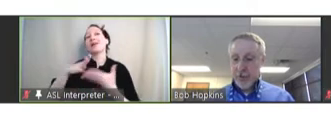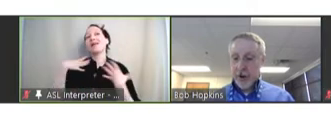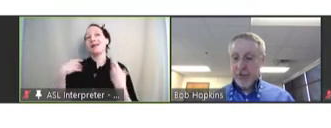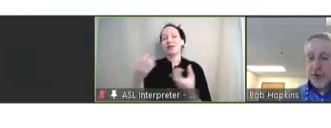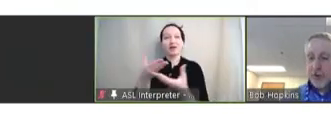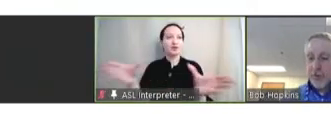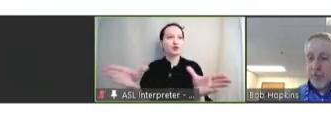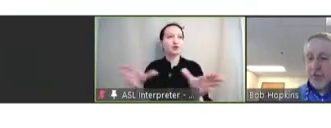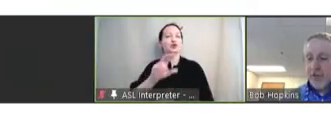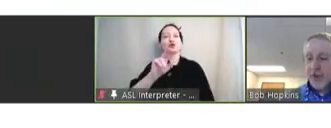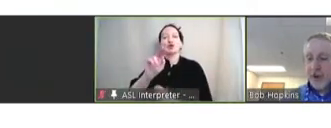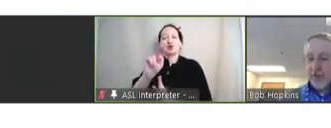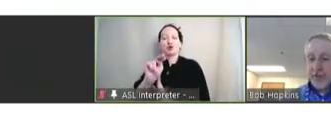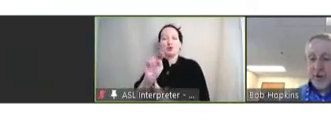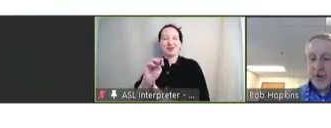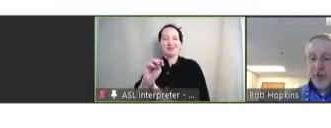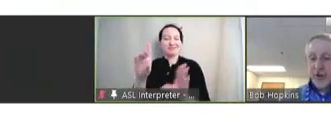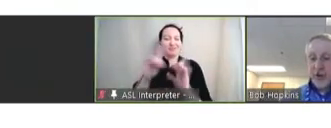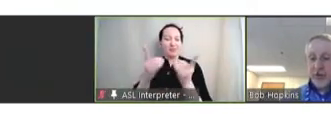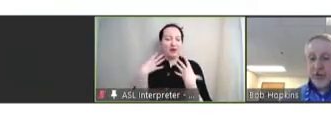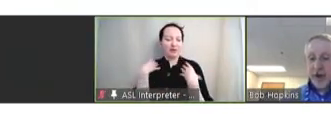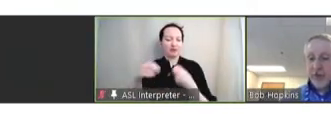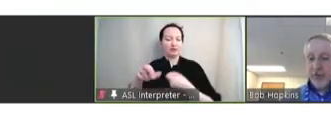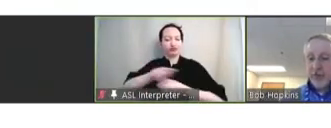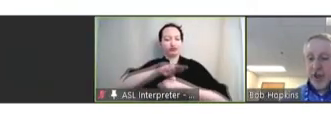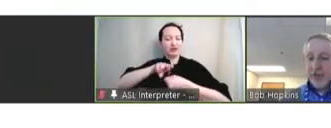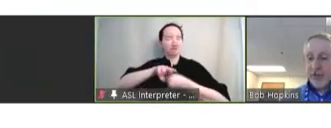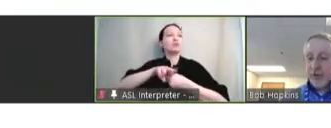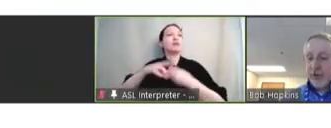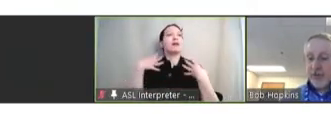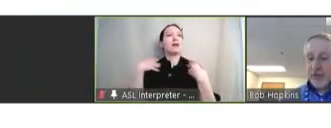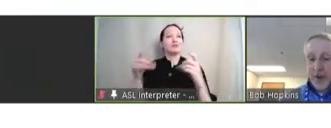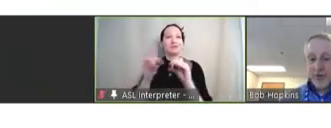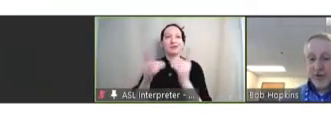Mexico Department of Health and regional health director for the South-East region of New Mexico.